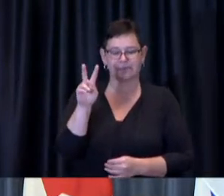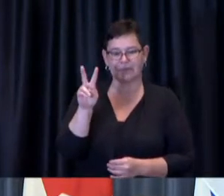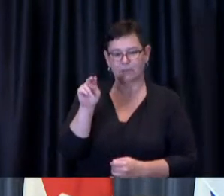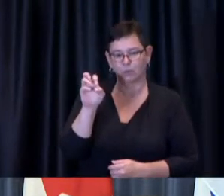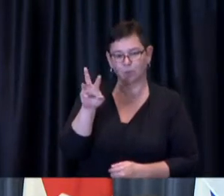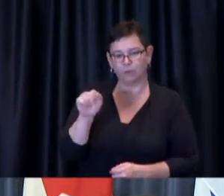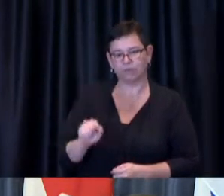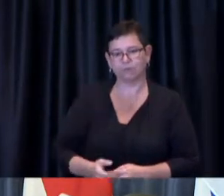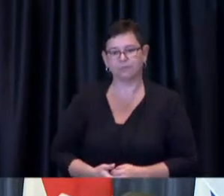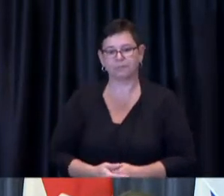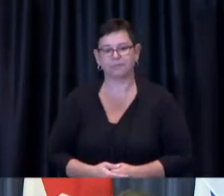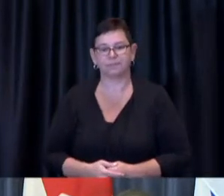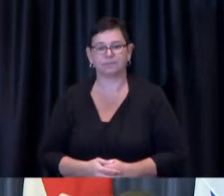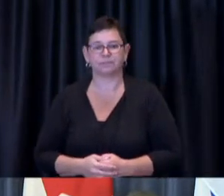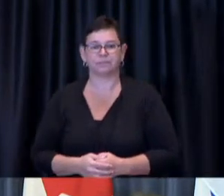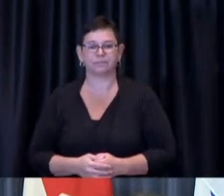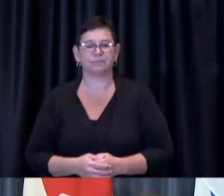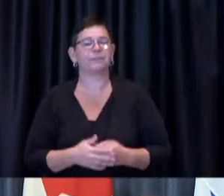good morning and thank you for taking my call today